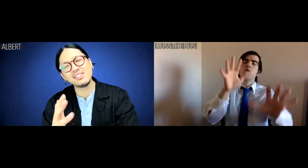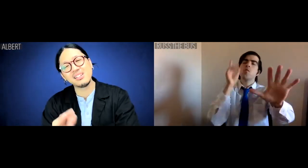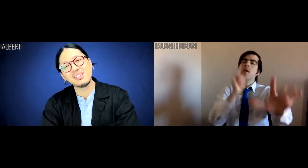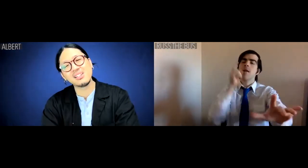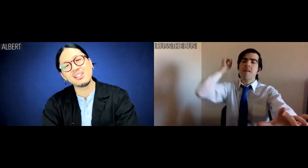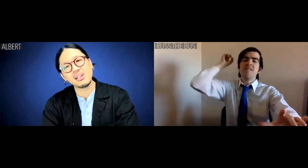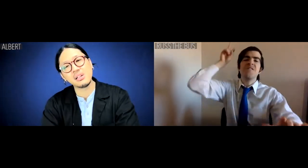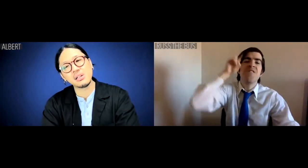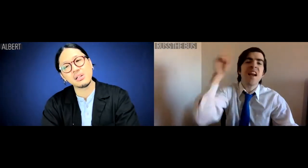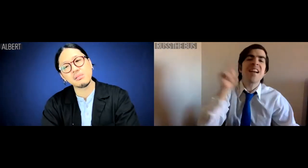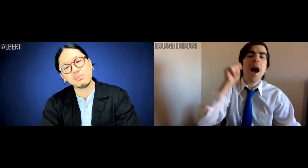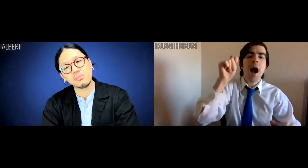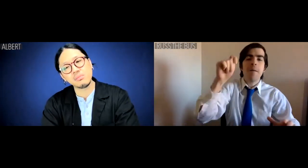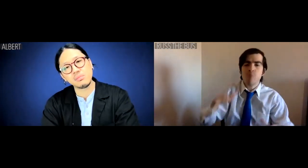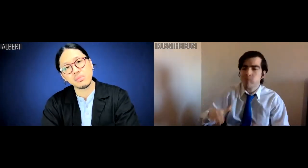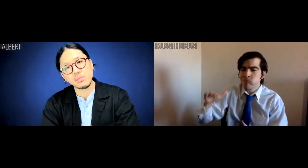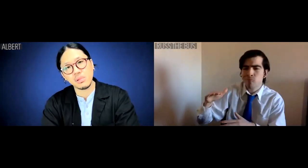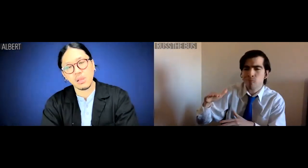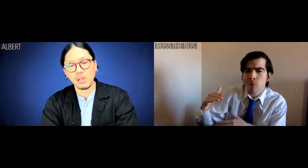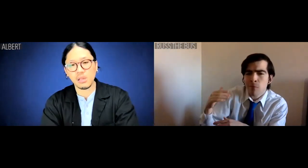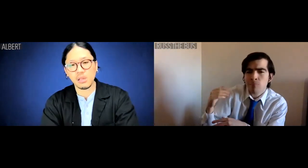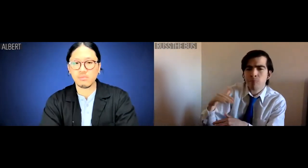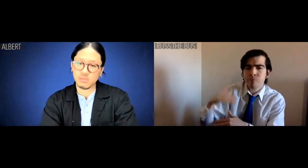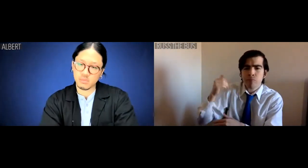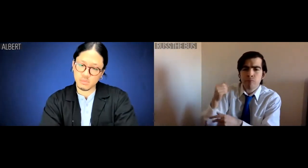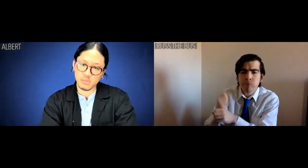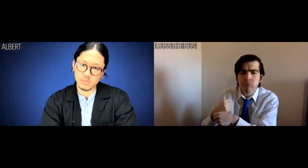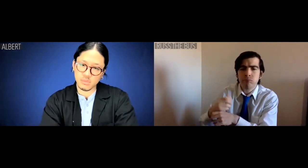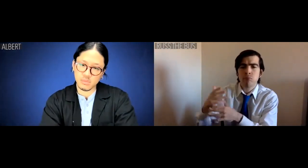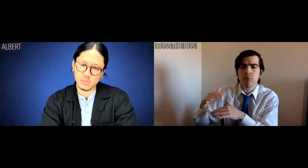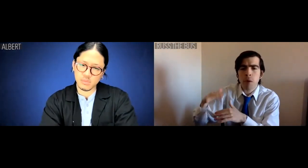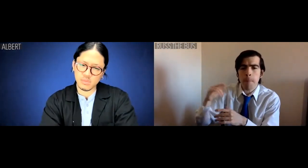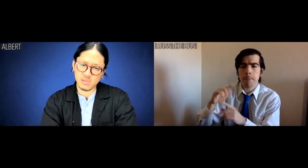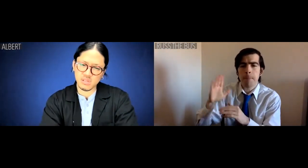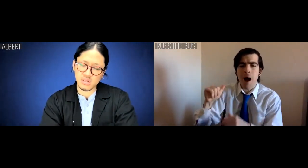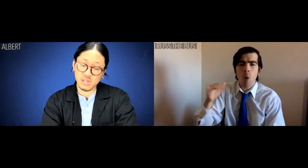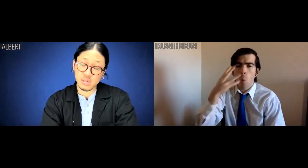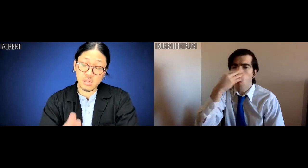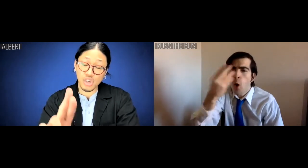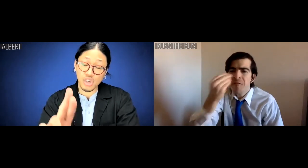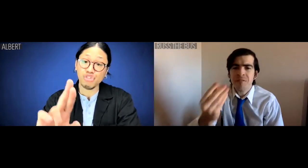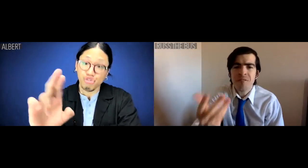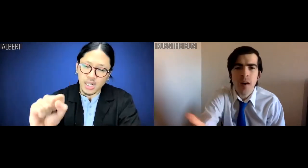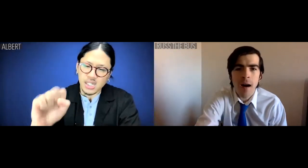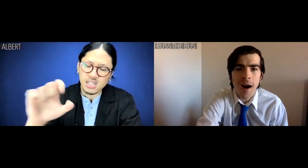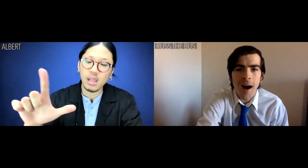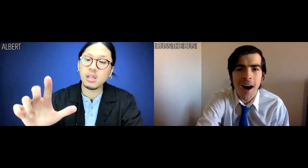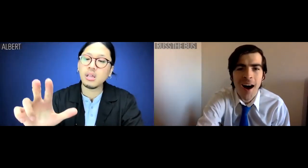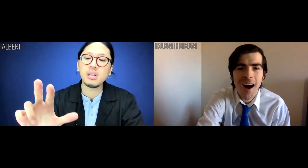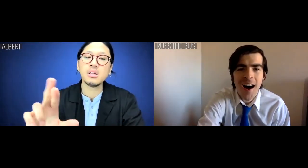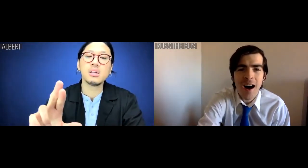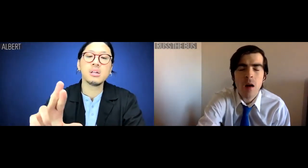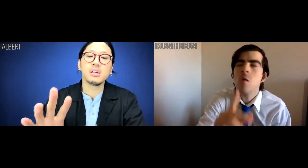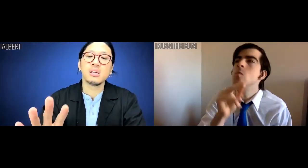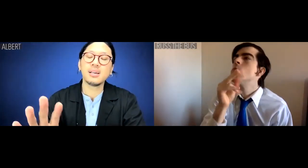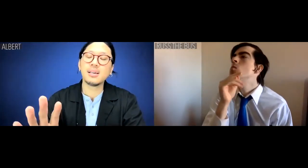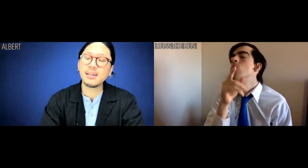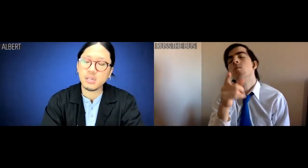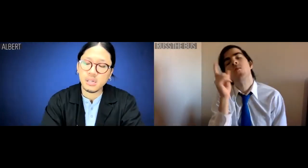Russ the Bus: You're Vietnamese raised by wolves. Albert: Russell.